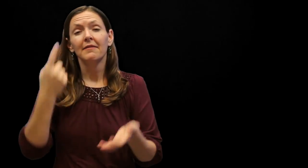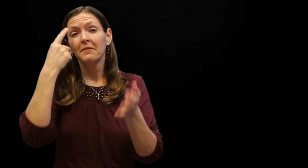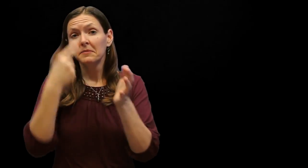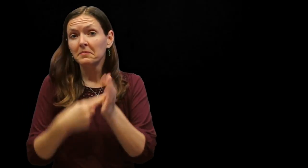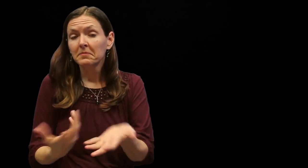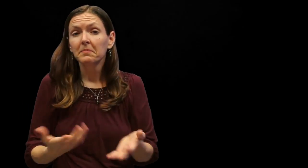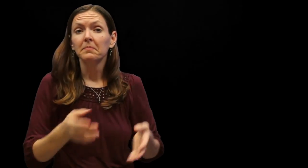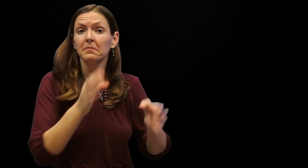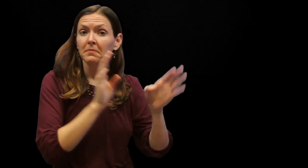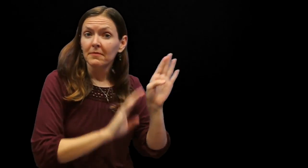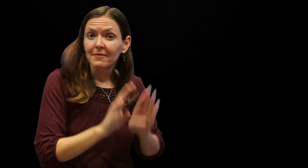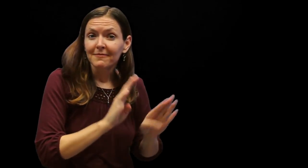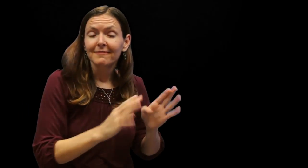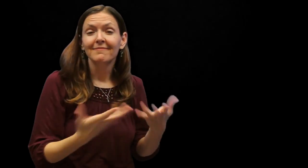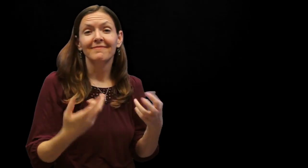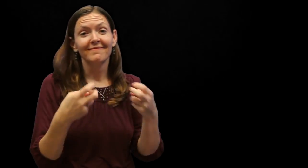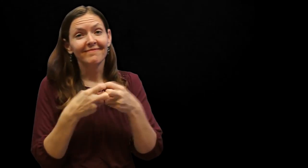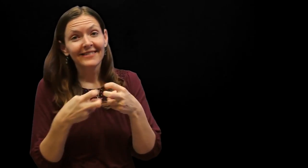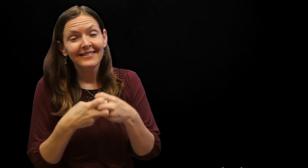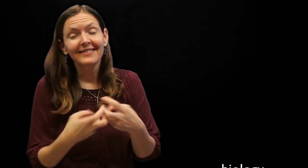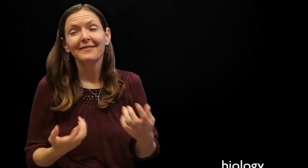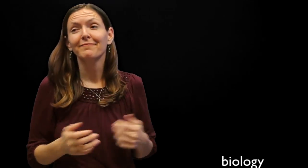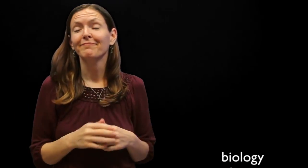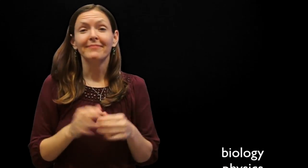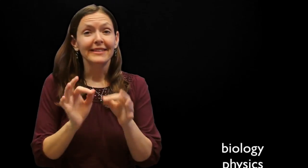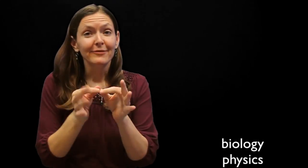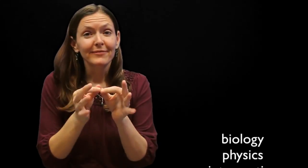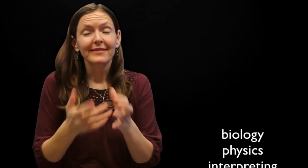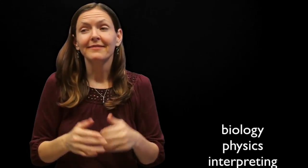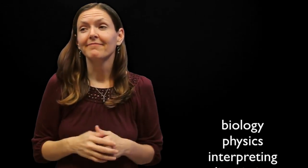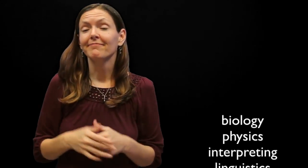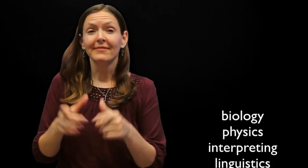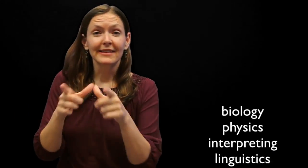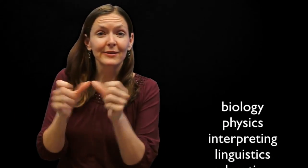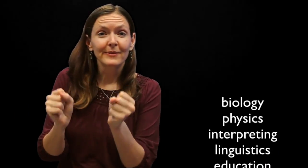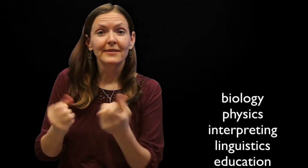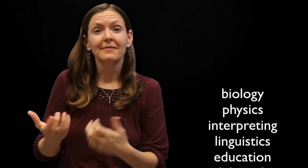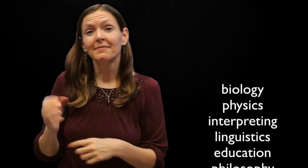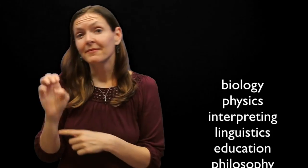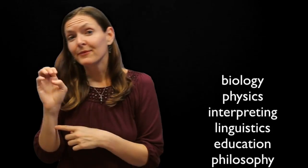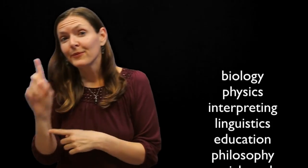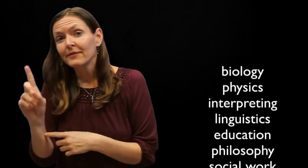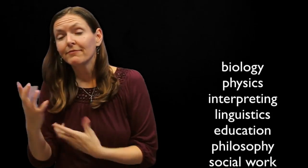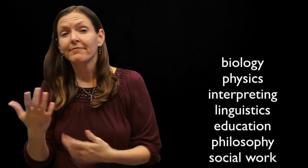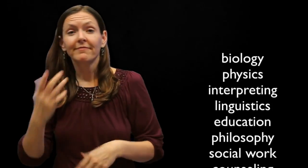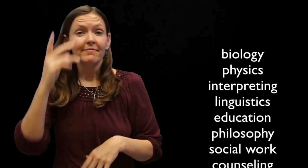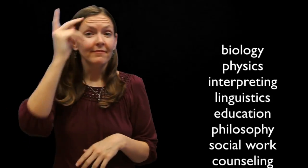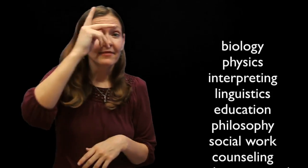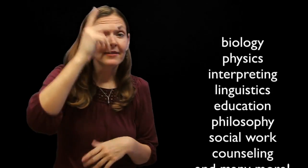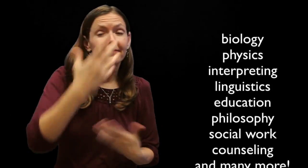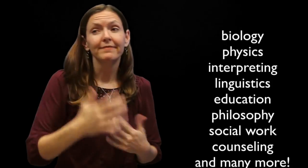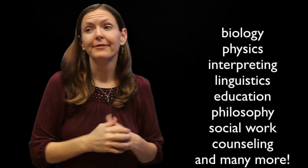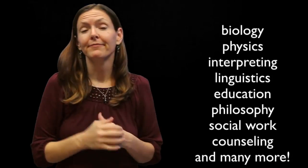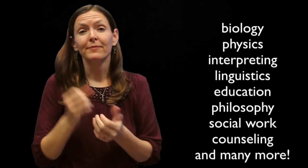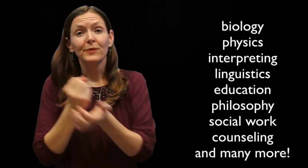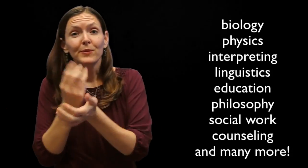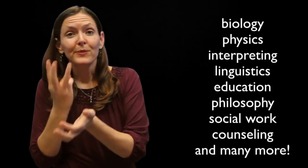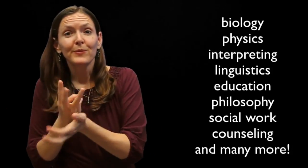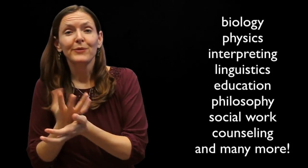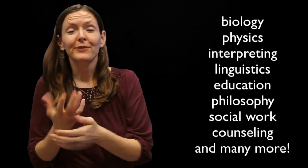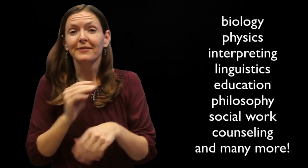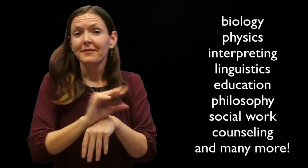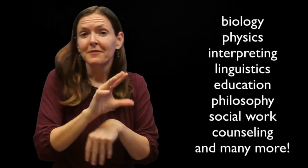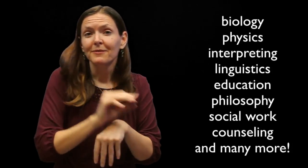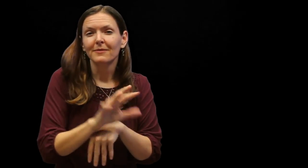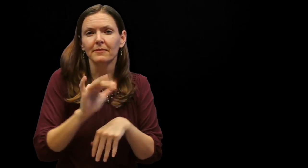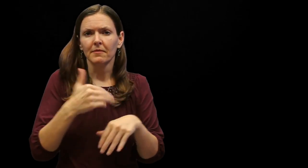For instance, biology, physics, interpreting, linguistics, education, philosophy, social work and counseling